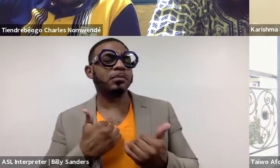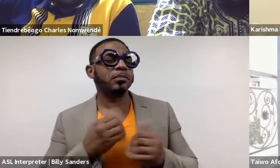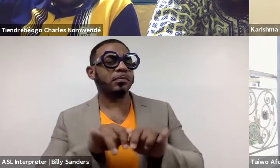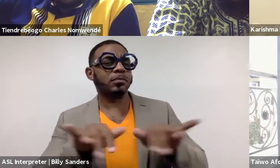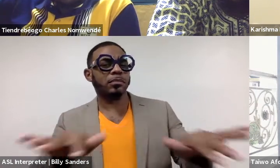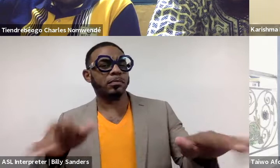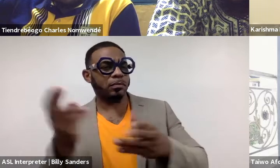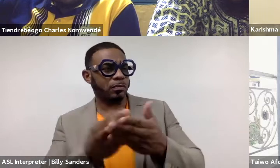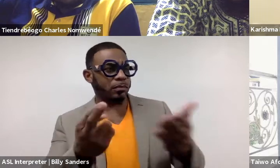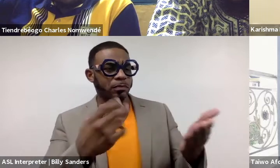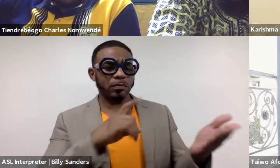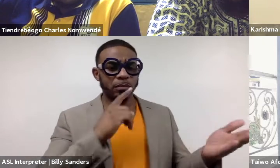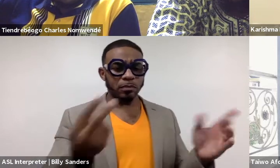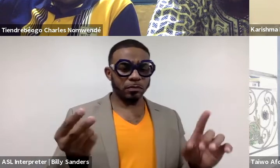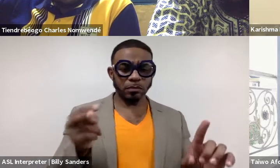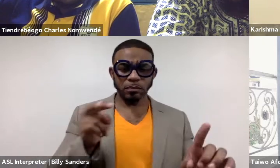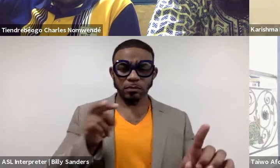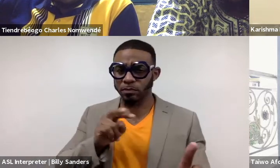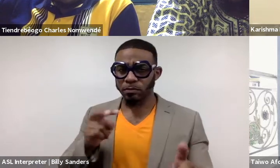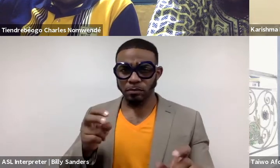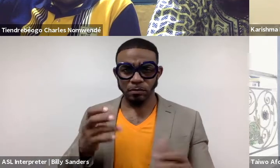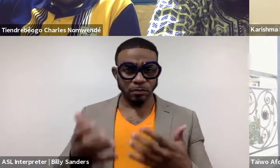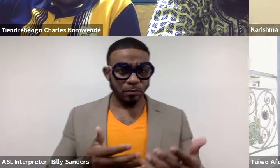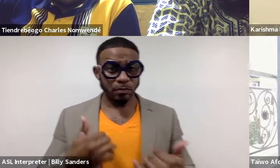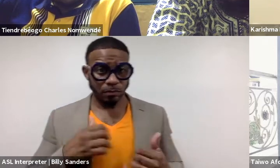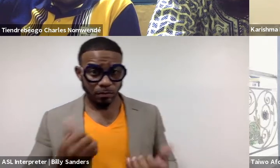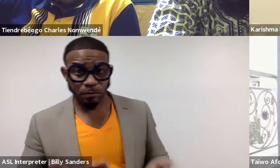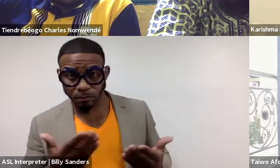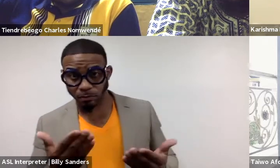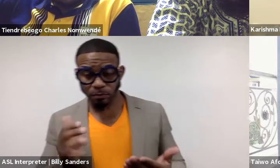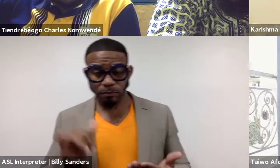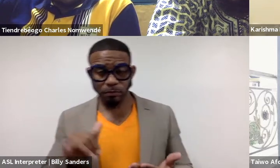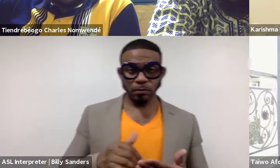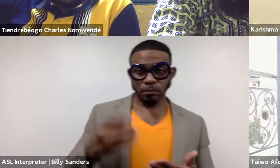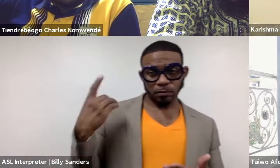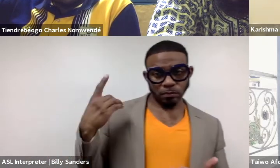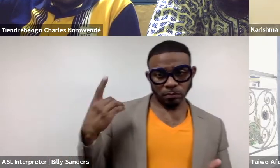What are the aspects that curatorially I can offer that the team would benefit from?